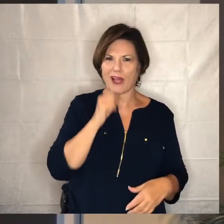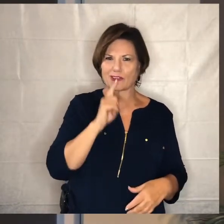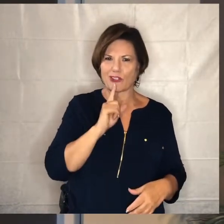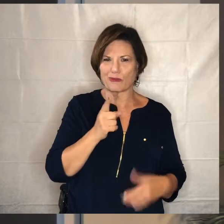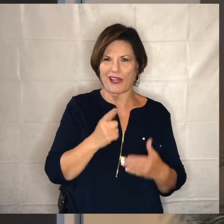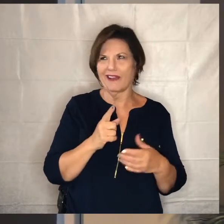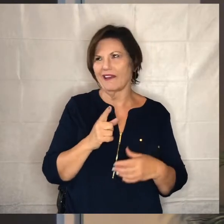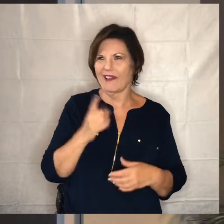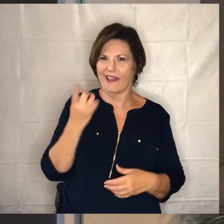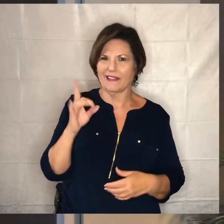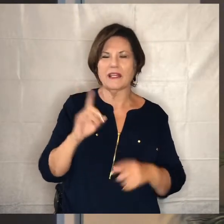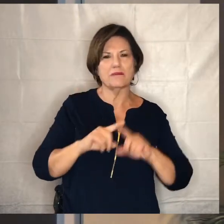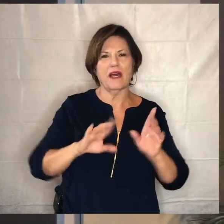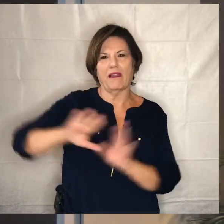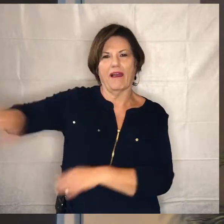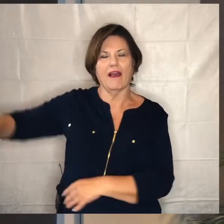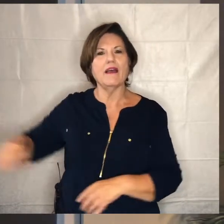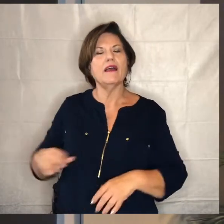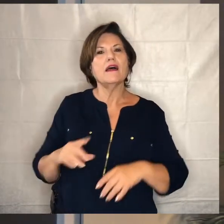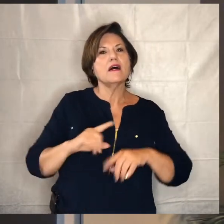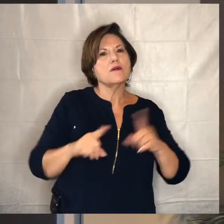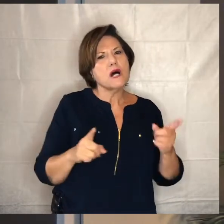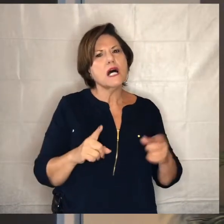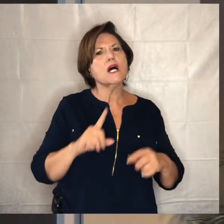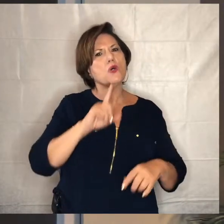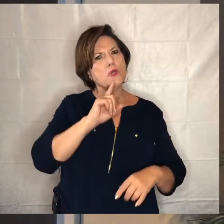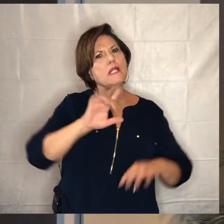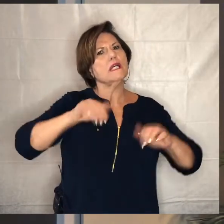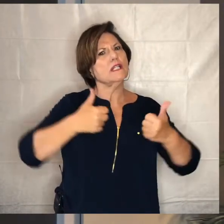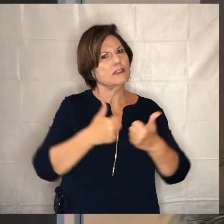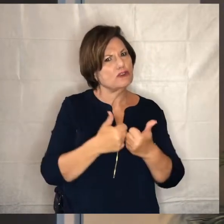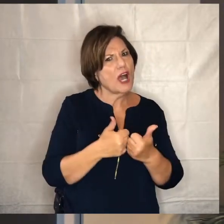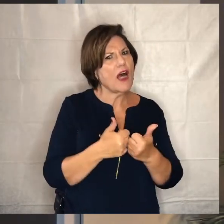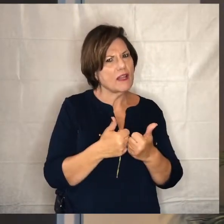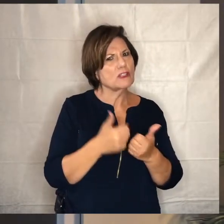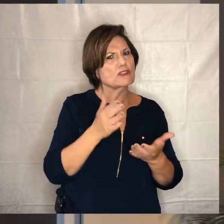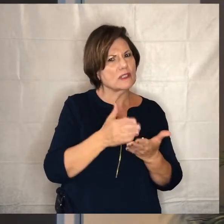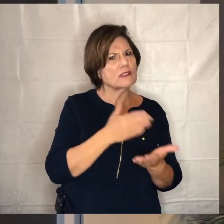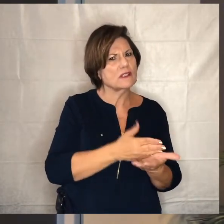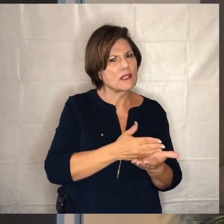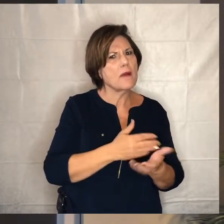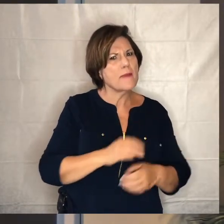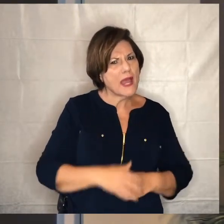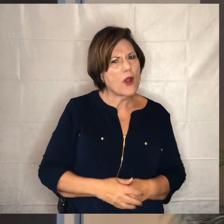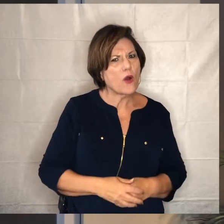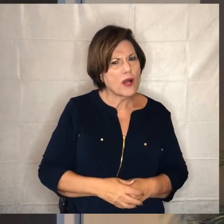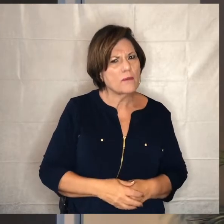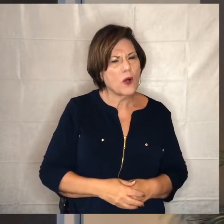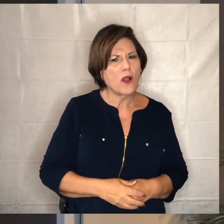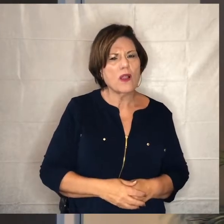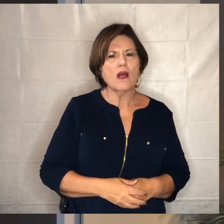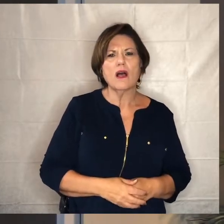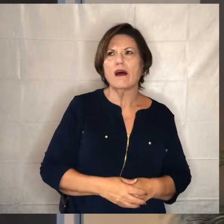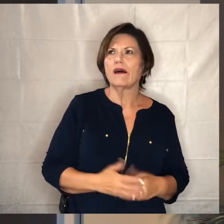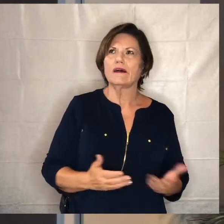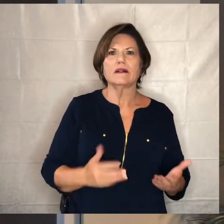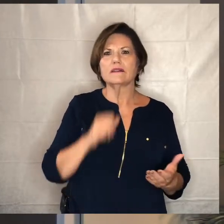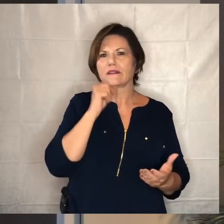is suffice to say that uh it's pretty challenging uh you know parable it's it's not as sort of simple and